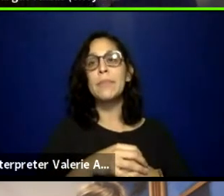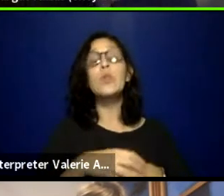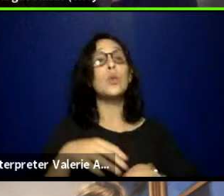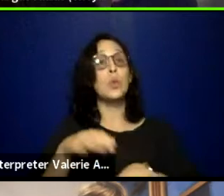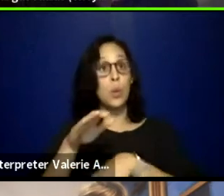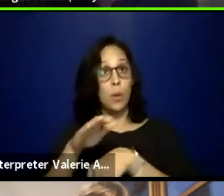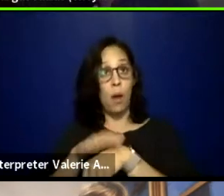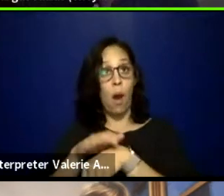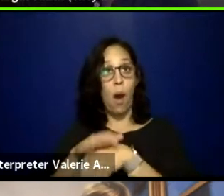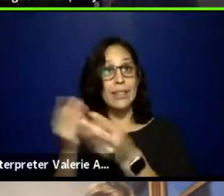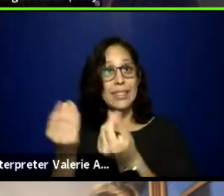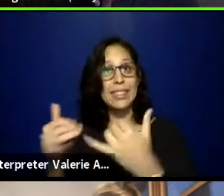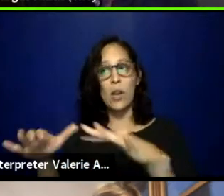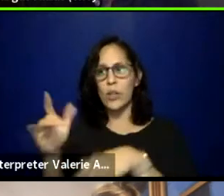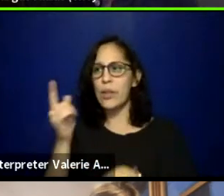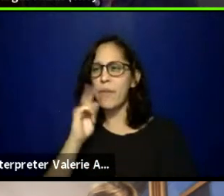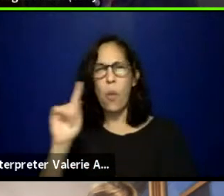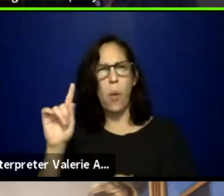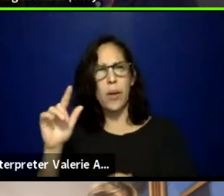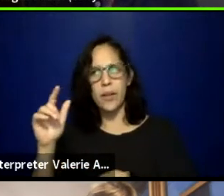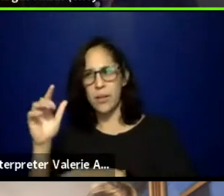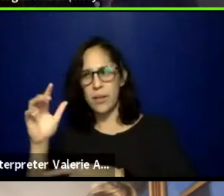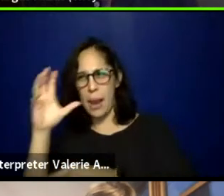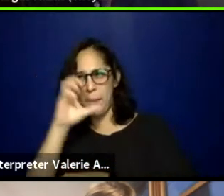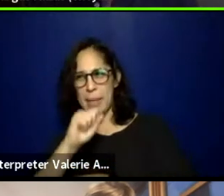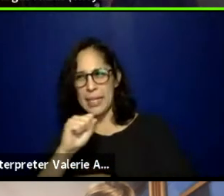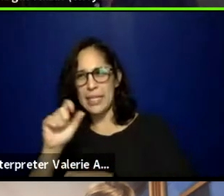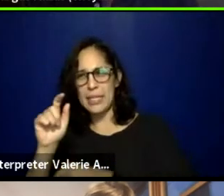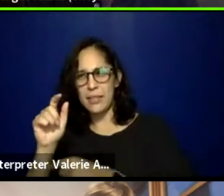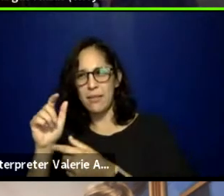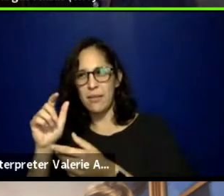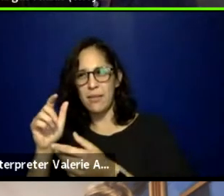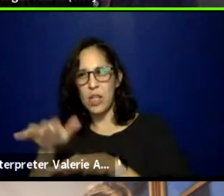Hi, everyone. My name is Real Vargas Alanis, they series.